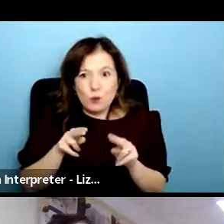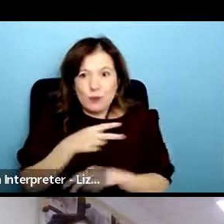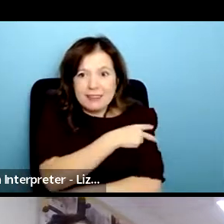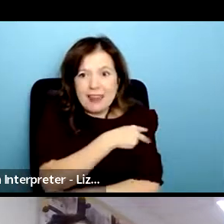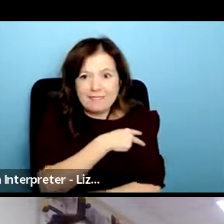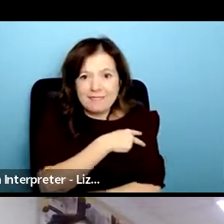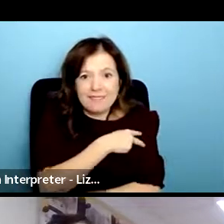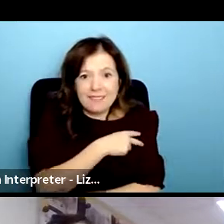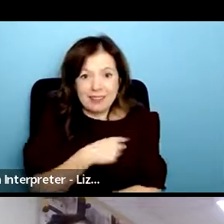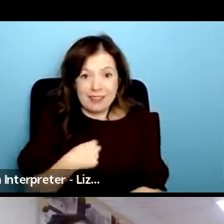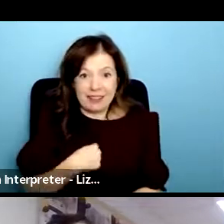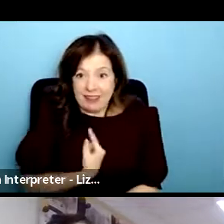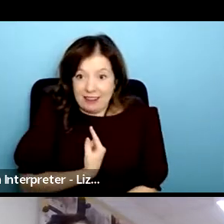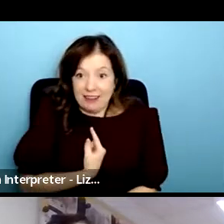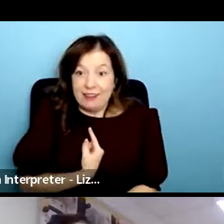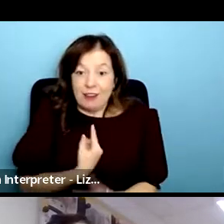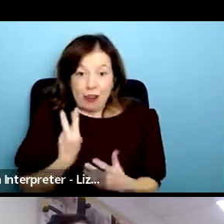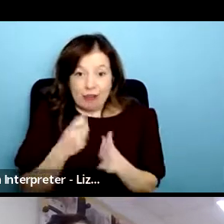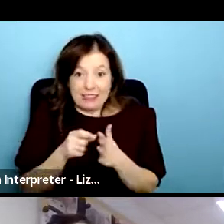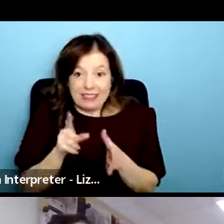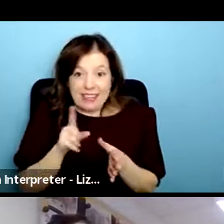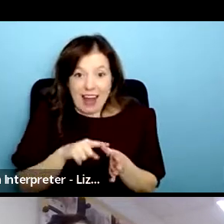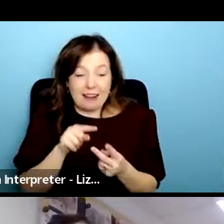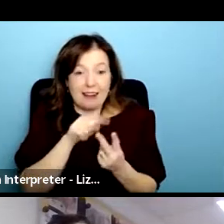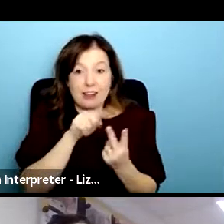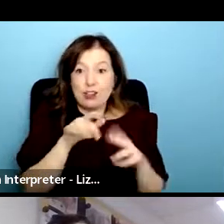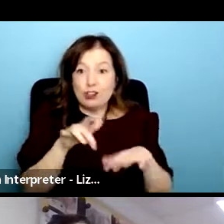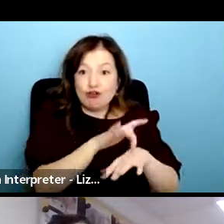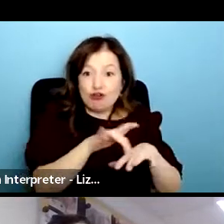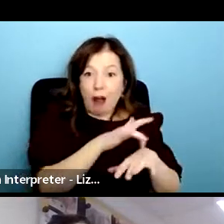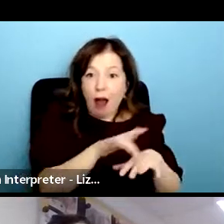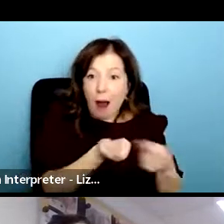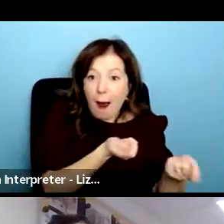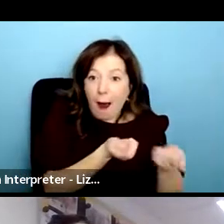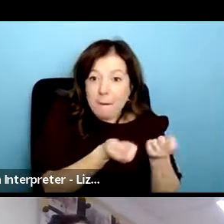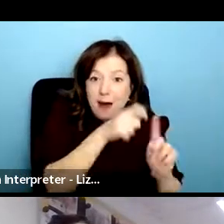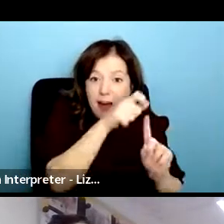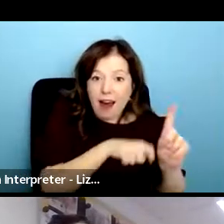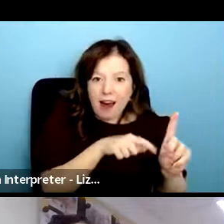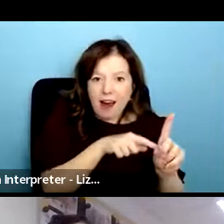there's me on three days a week we have a drama facilitator which is sort of 12 week blocks so